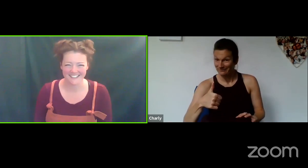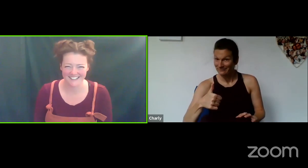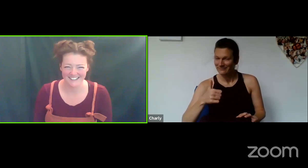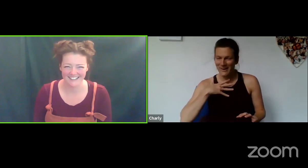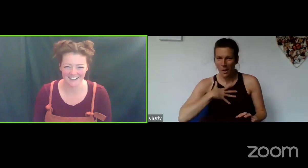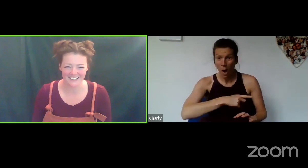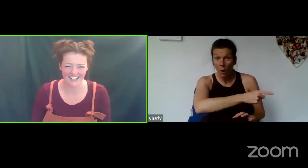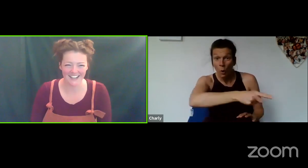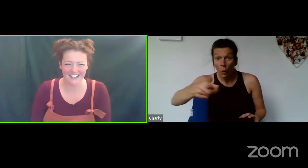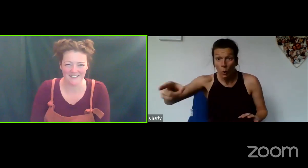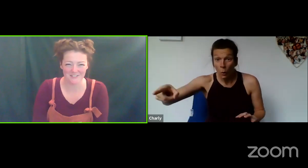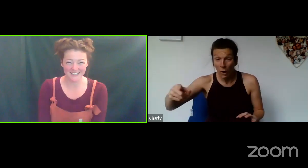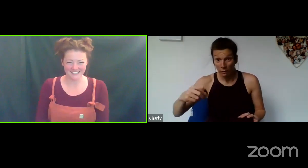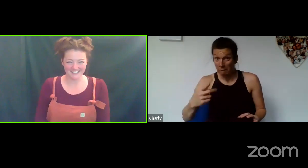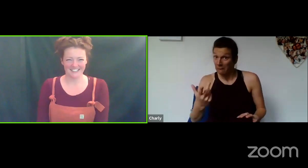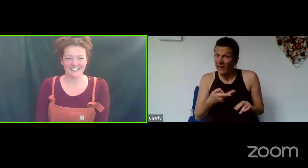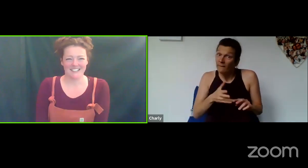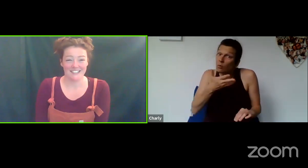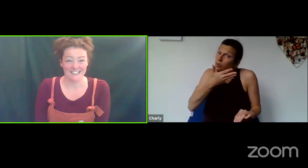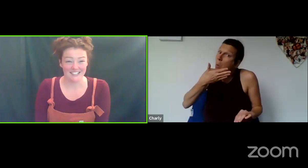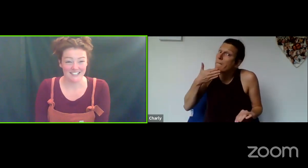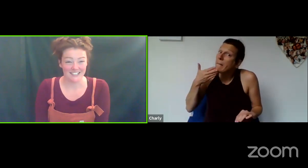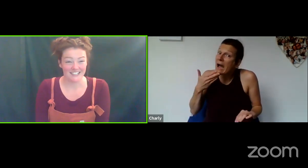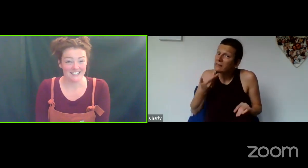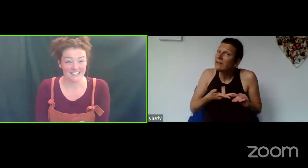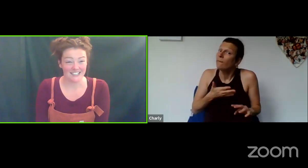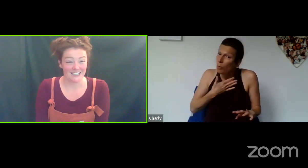OK, brilliant!